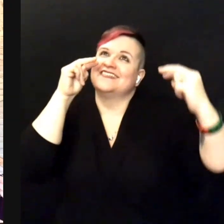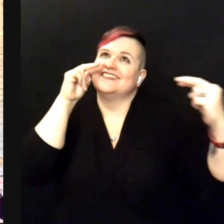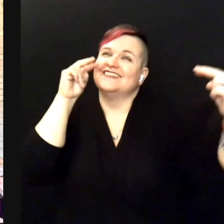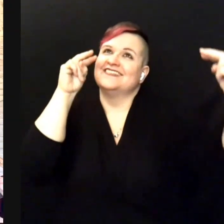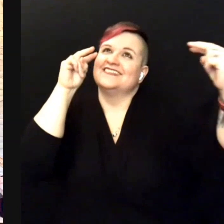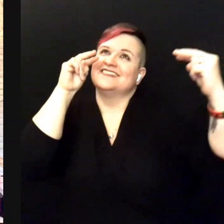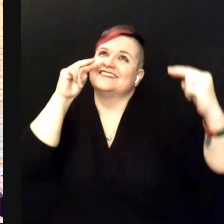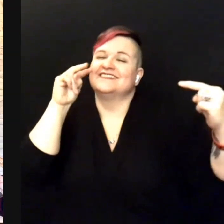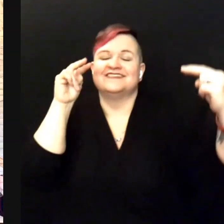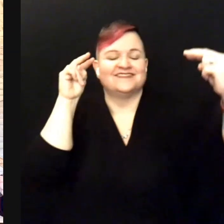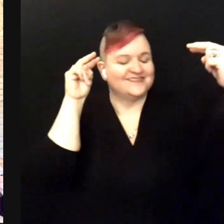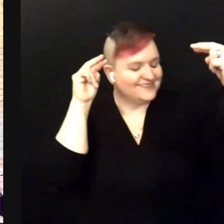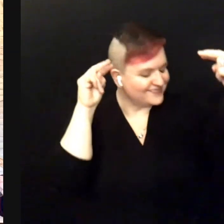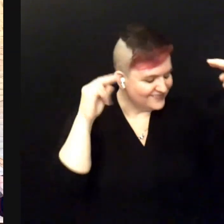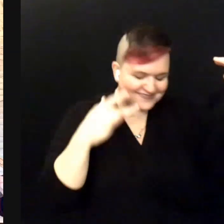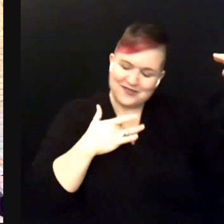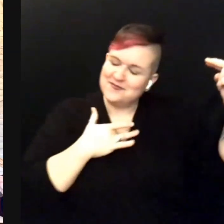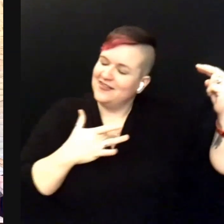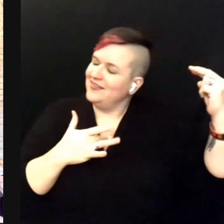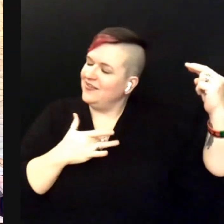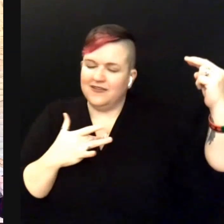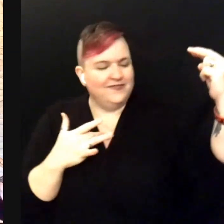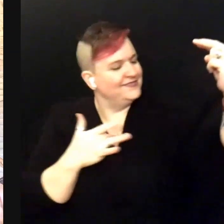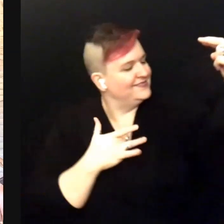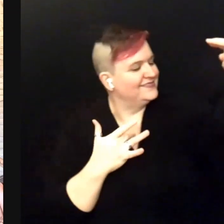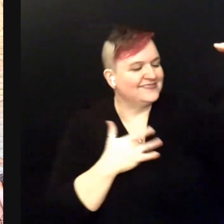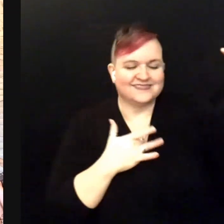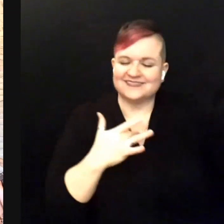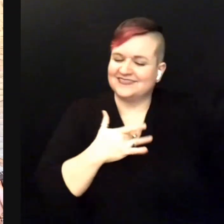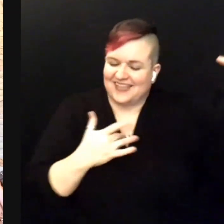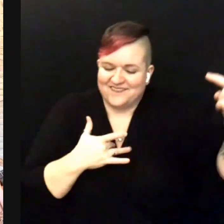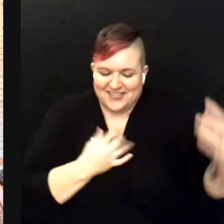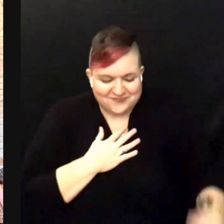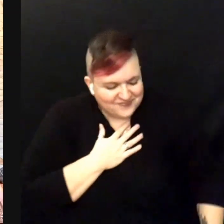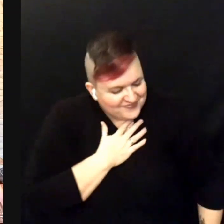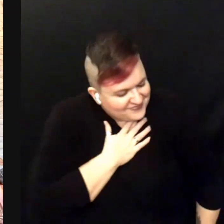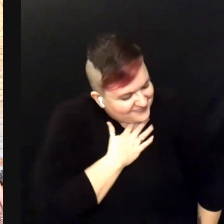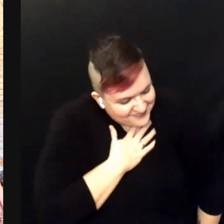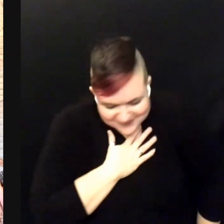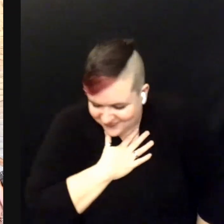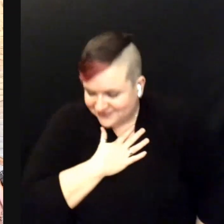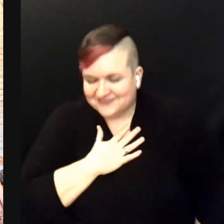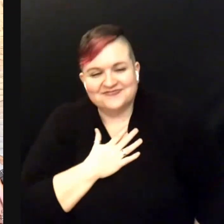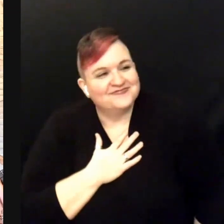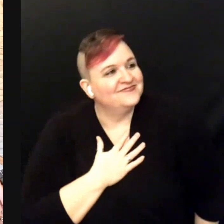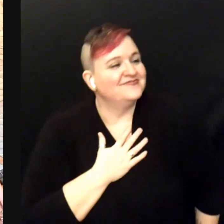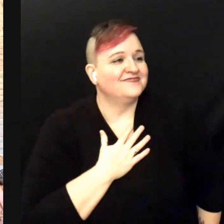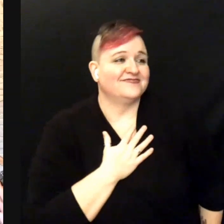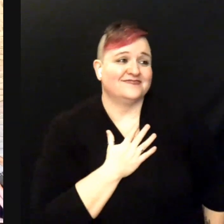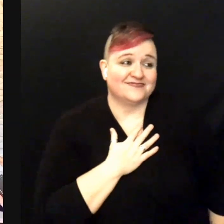a mile high and I can barely breathe